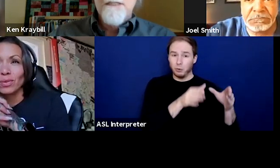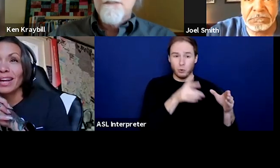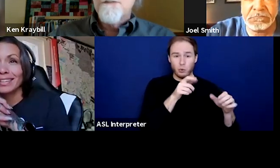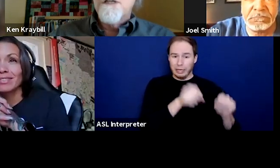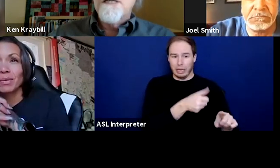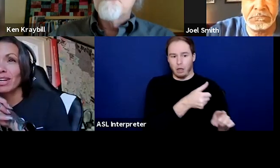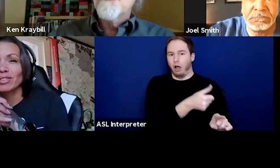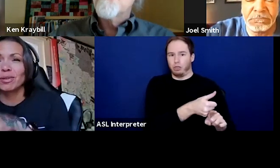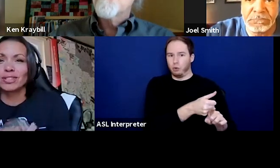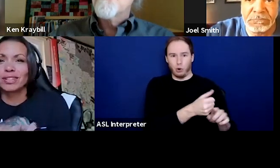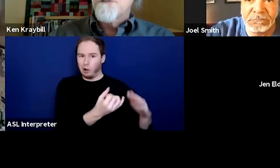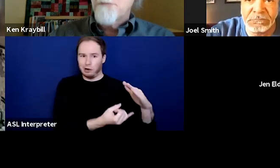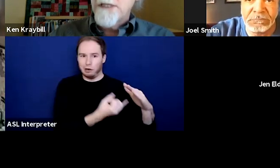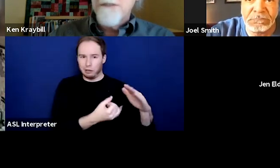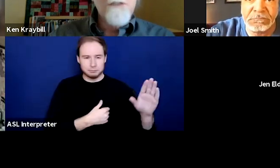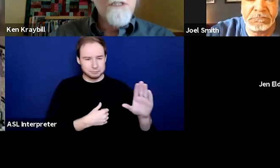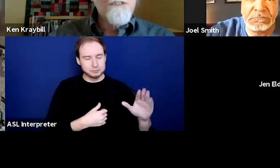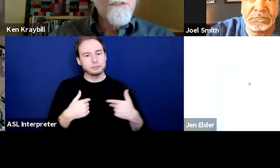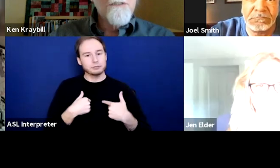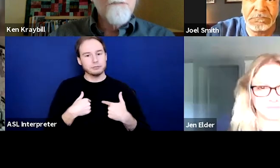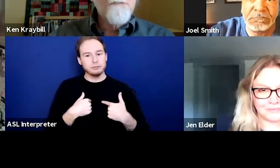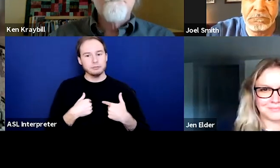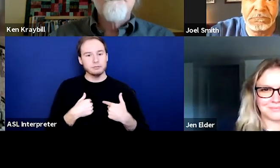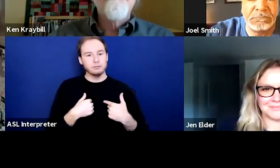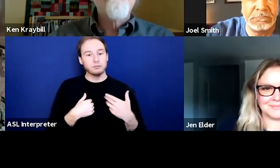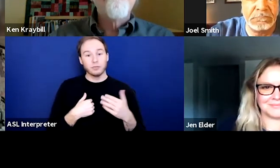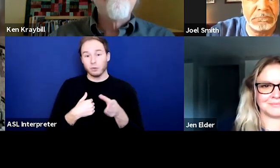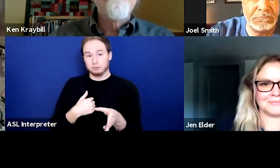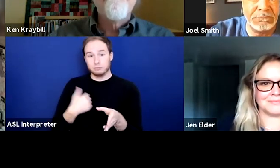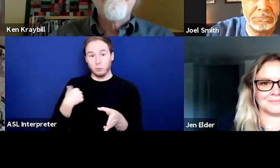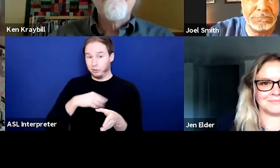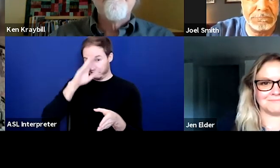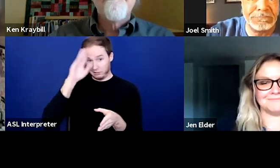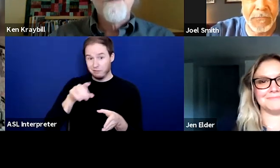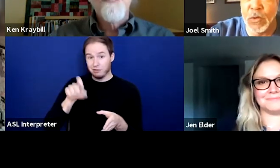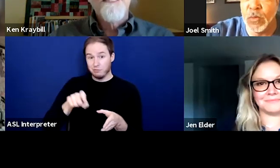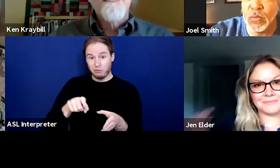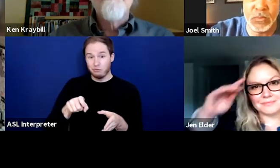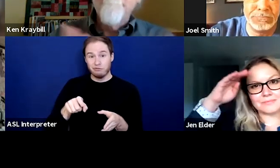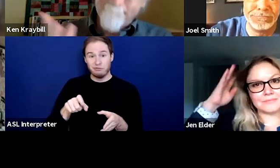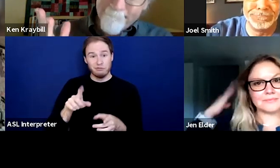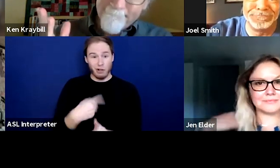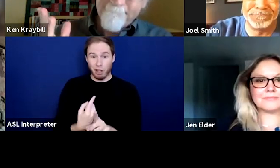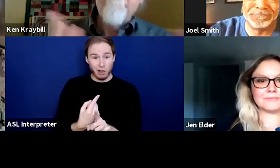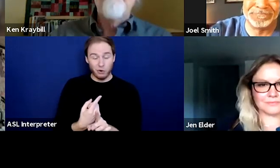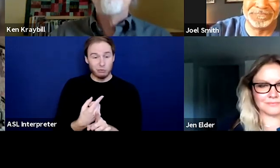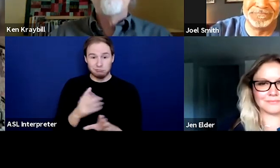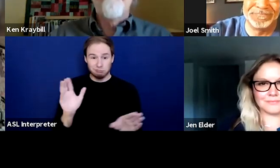So, I'm going to turn this back to Jen. [Racquel] Well, and the other thing, is we were never supposed to. We were never supposed to do it all alone. That's the illusion.